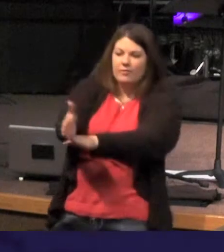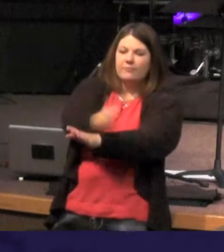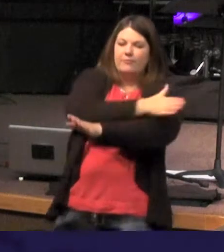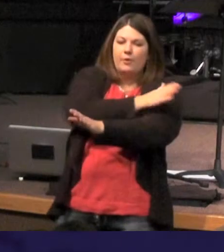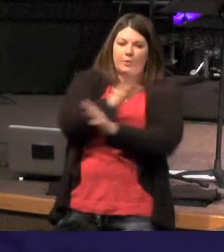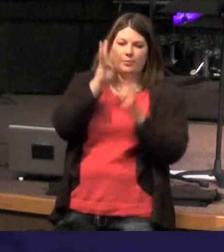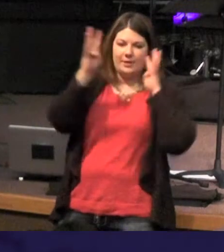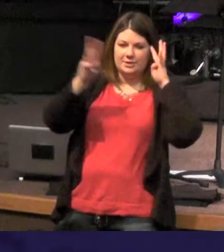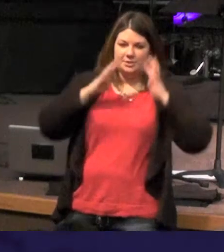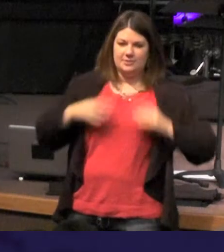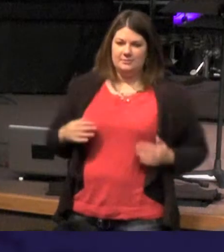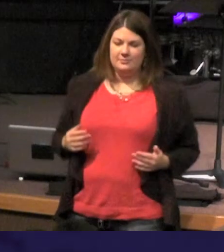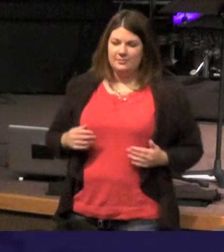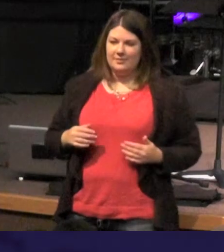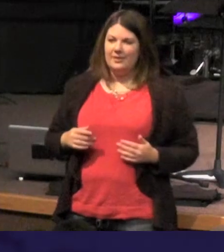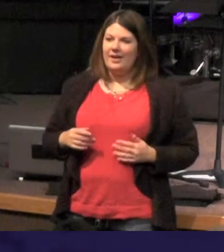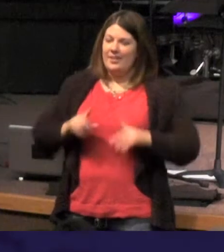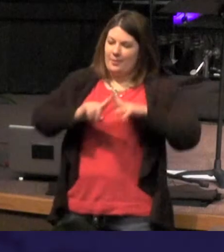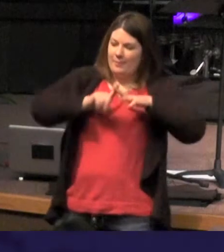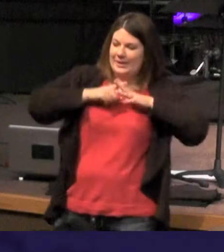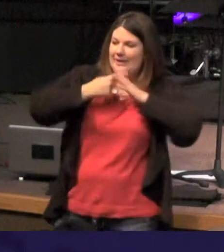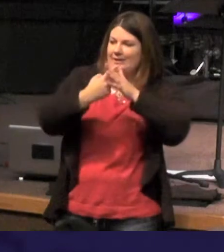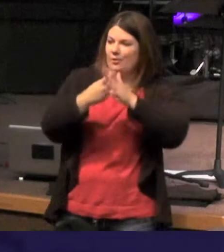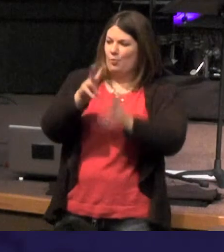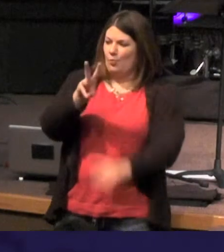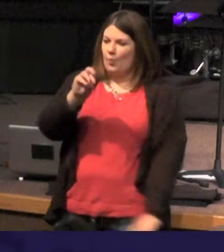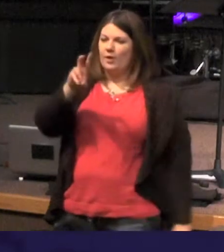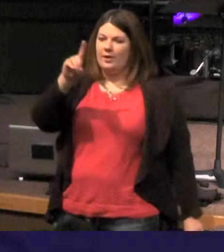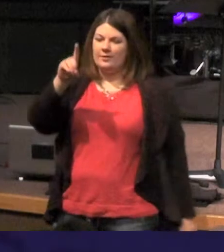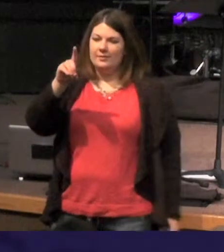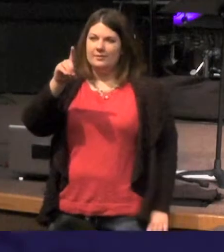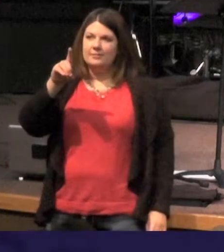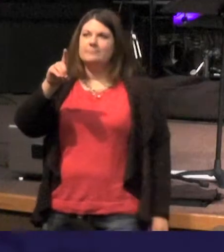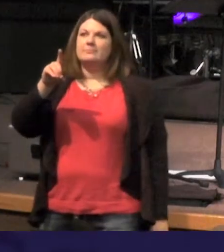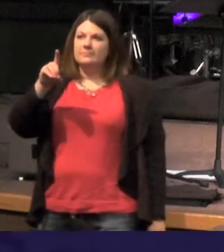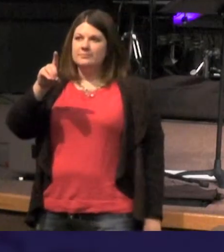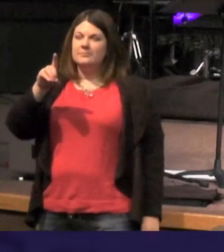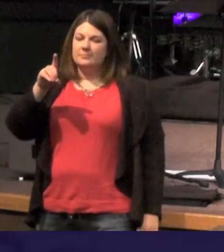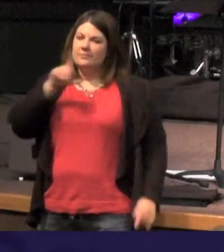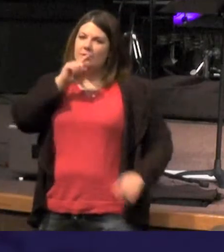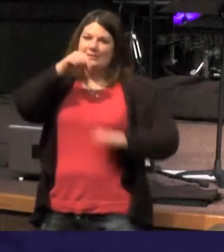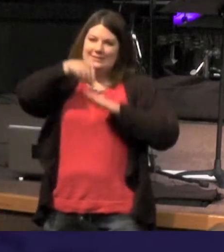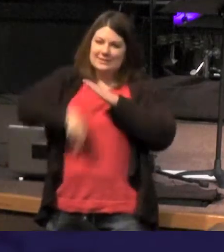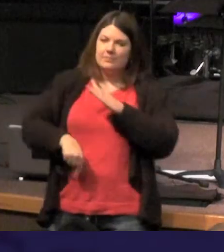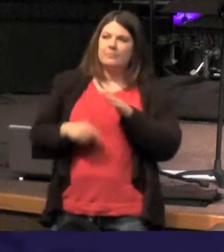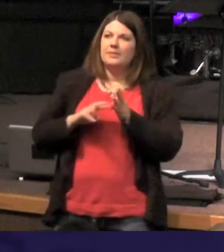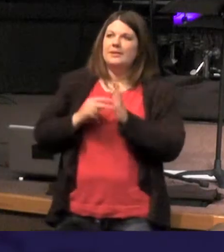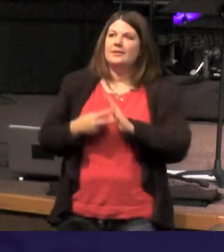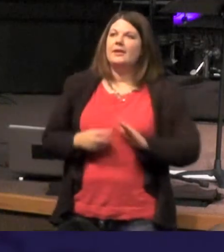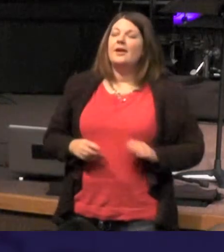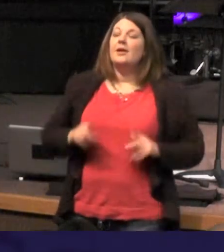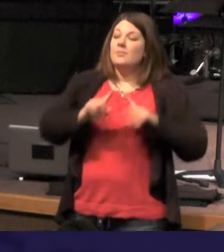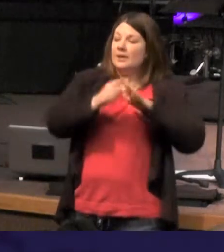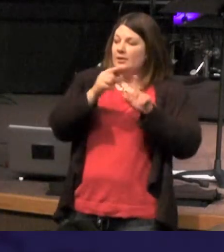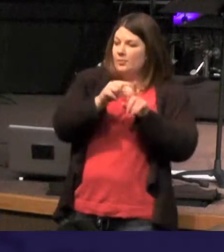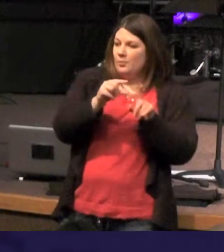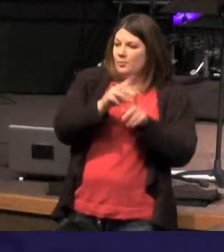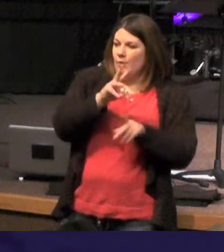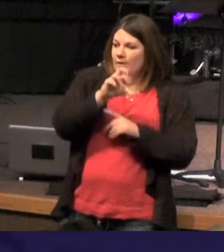just the first phrase beginning was the Word great depth there but it goes on and it says living with the word and the word